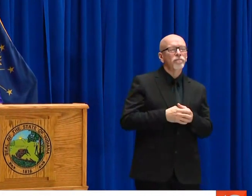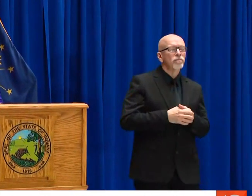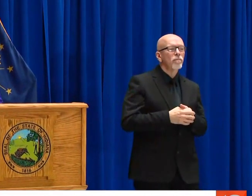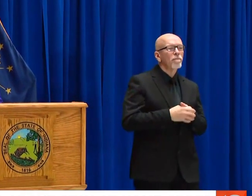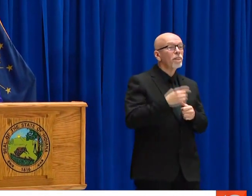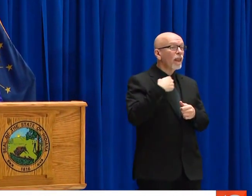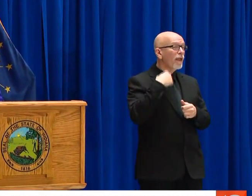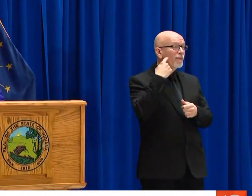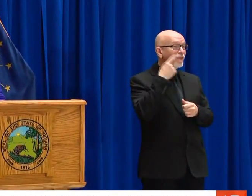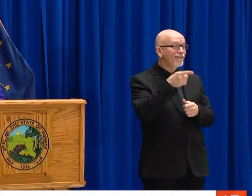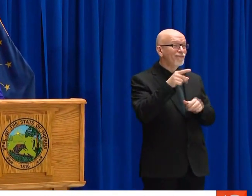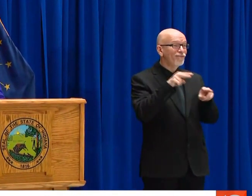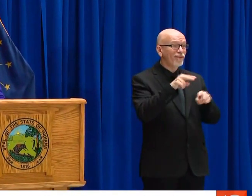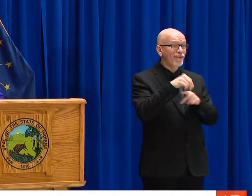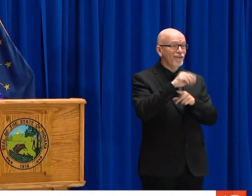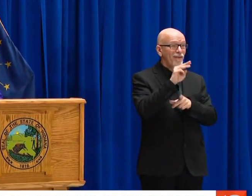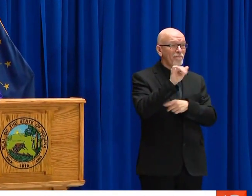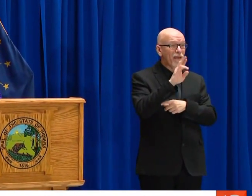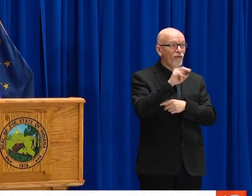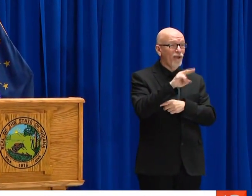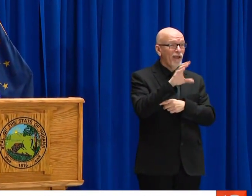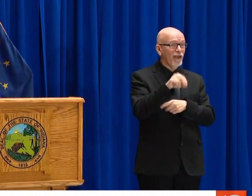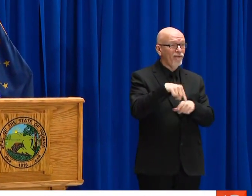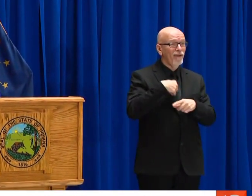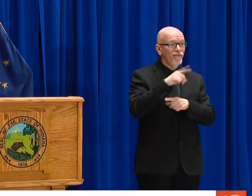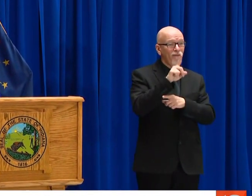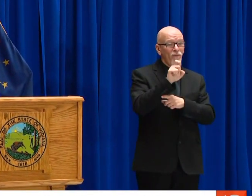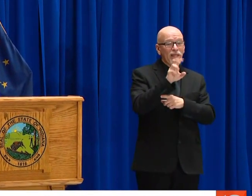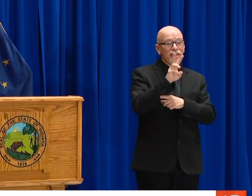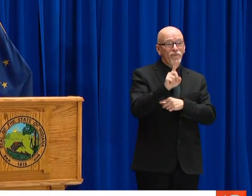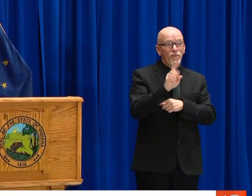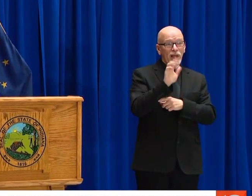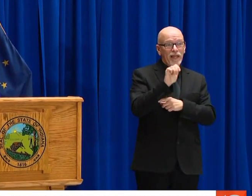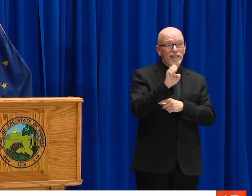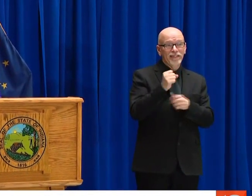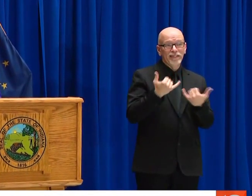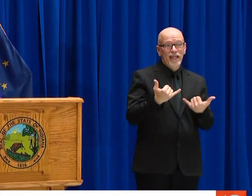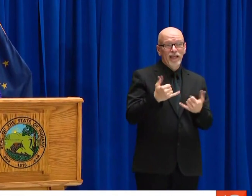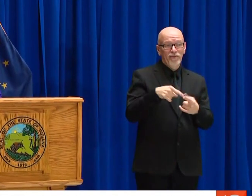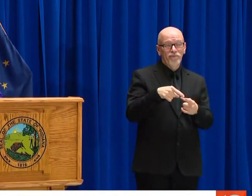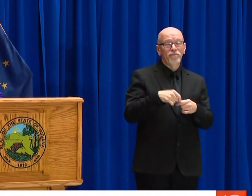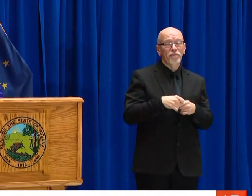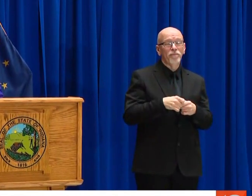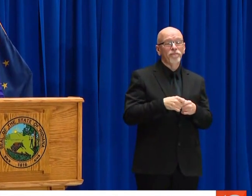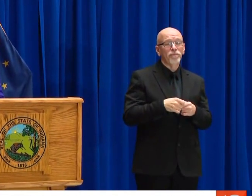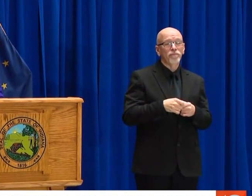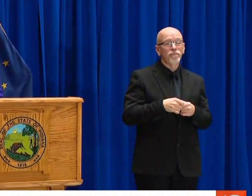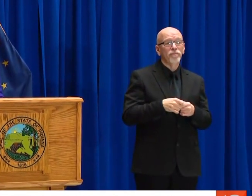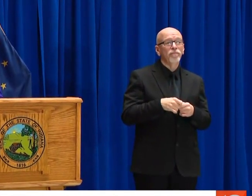THANKS, GOVERNOR. WELL, I THINK YOU KNOW, WHEN WE